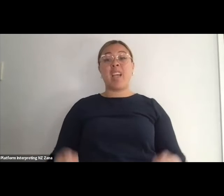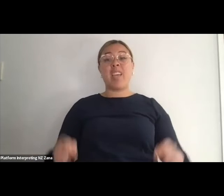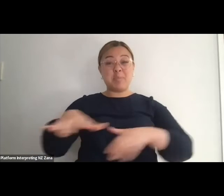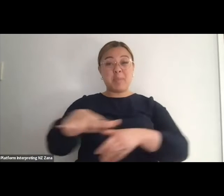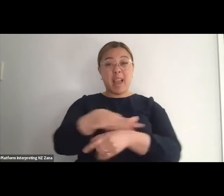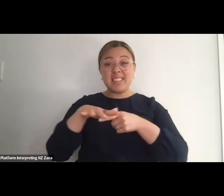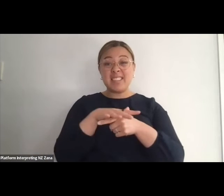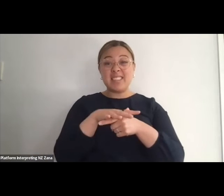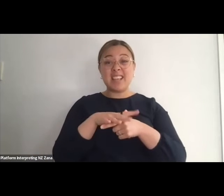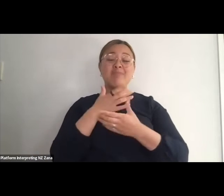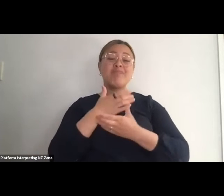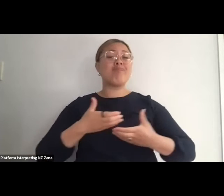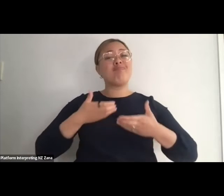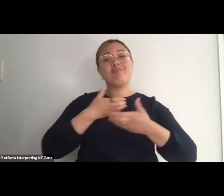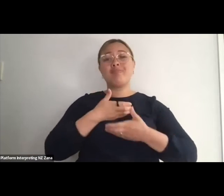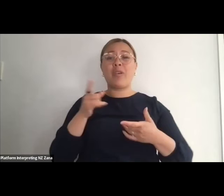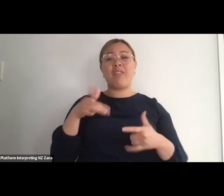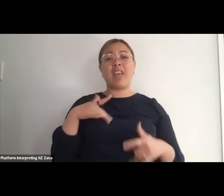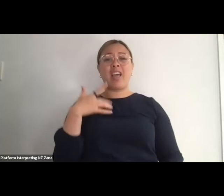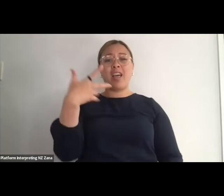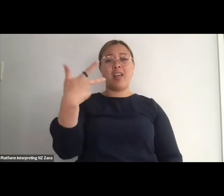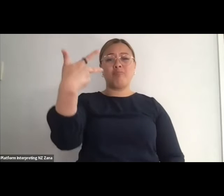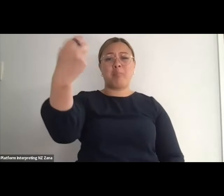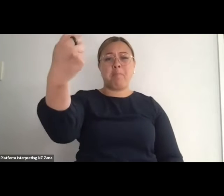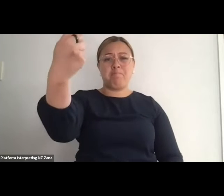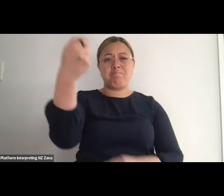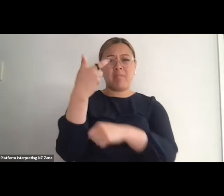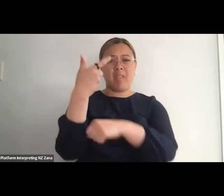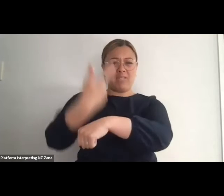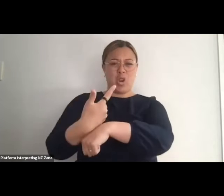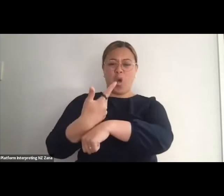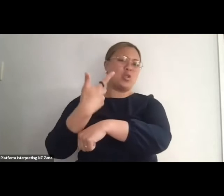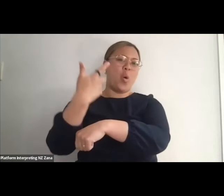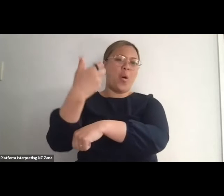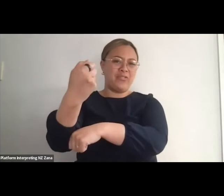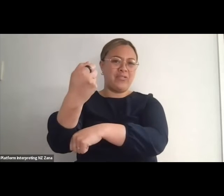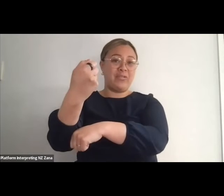go from from your video camera or anything at all please feel free, and if there's anything we can